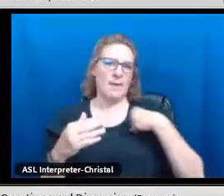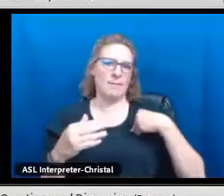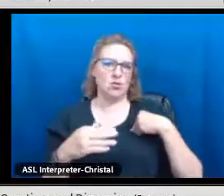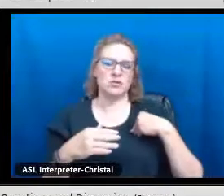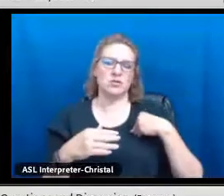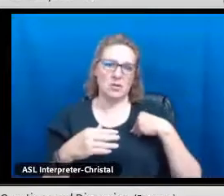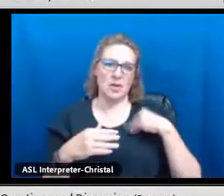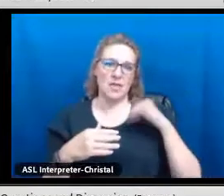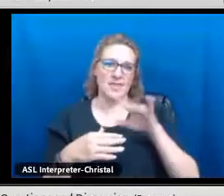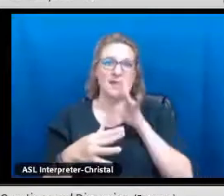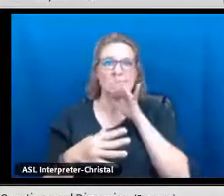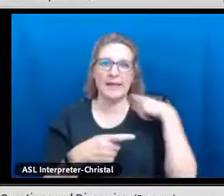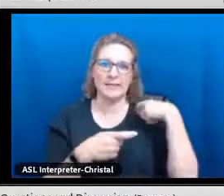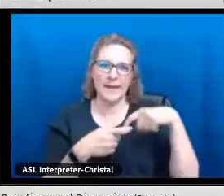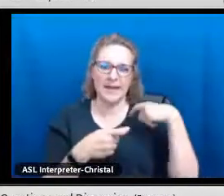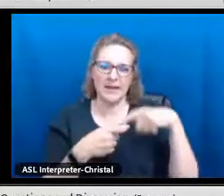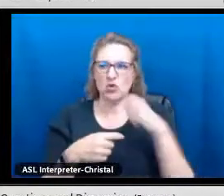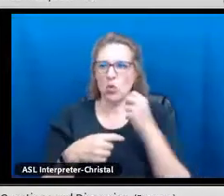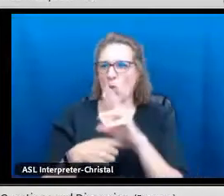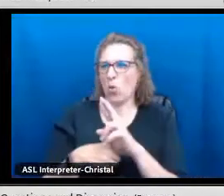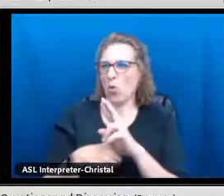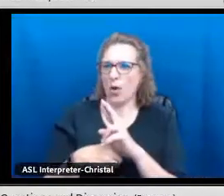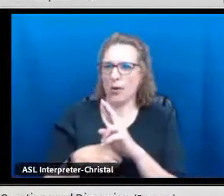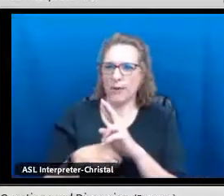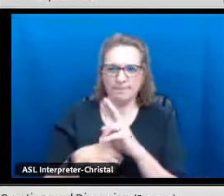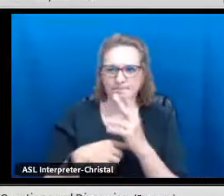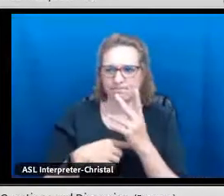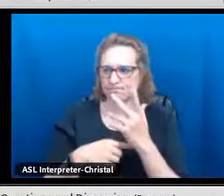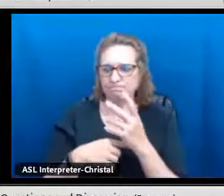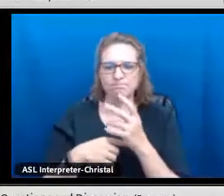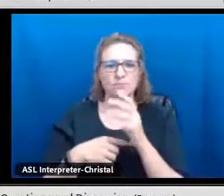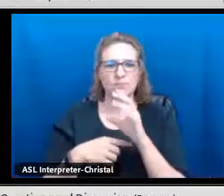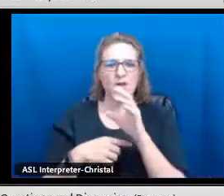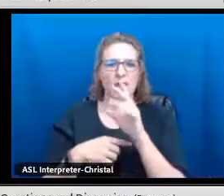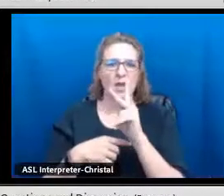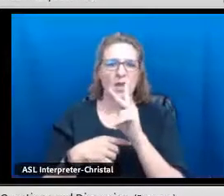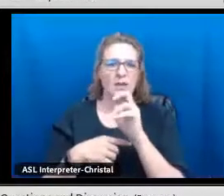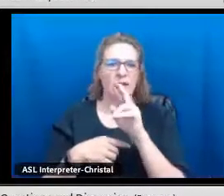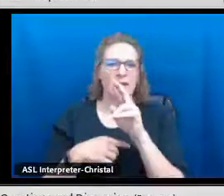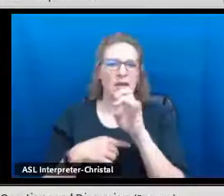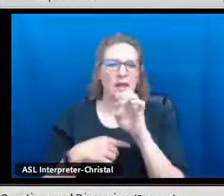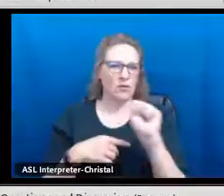can share and contact when you are doing for example portfolio process and you need three